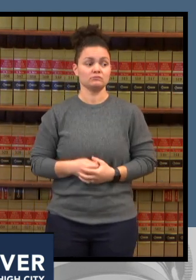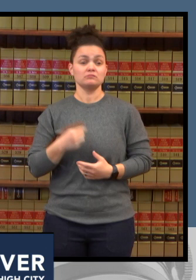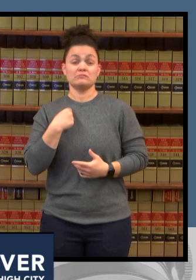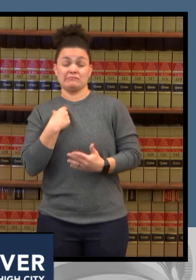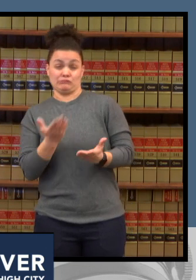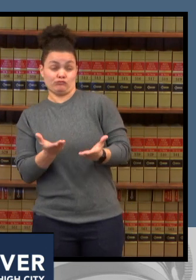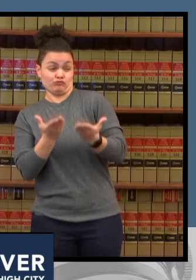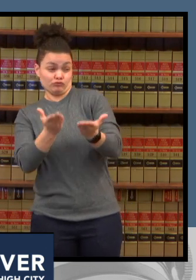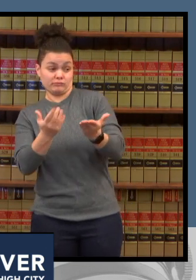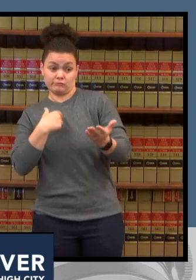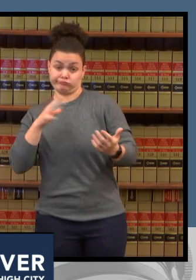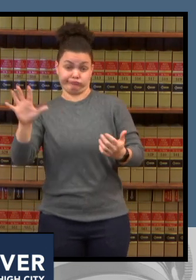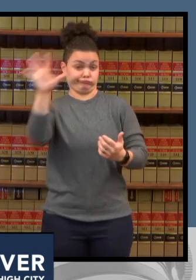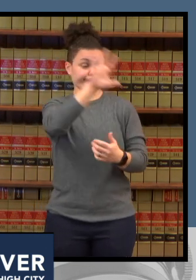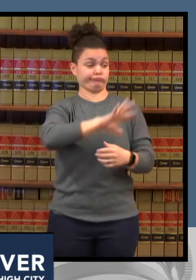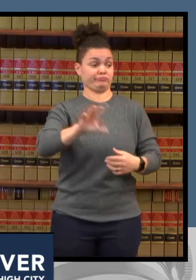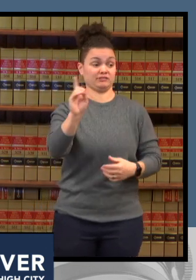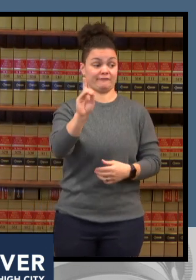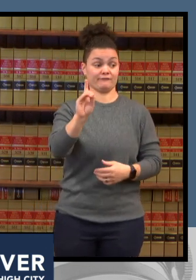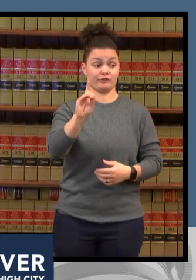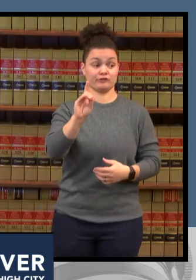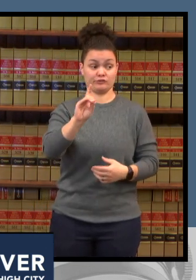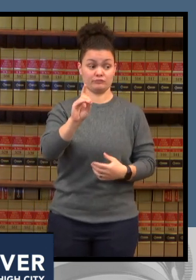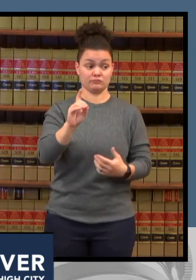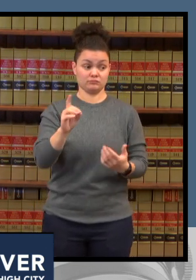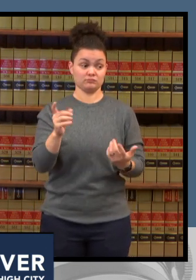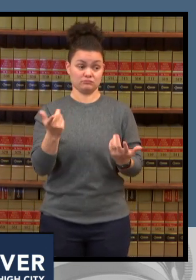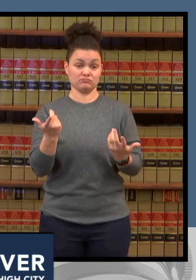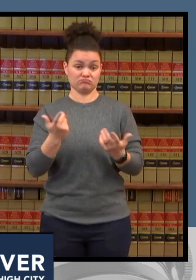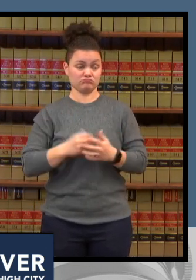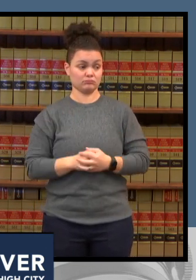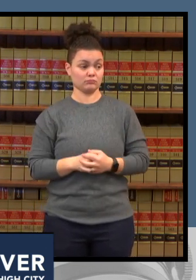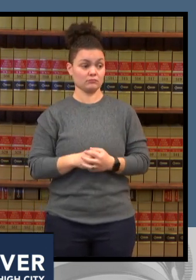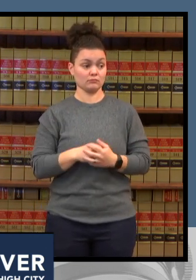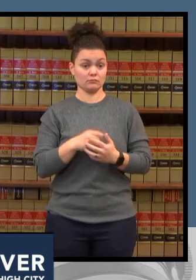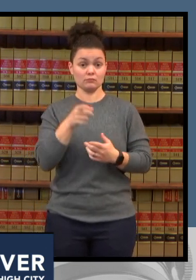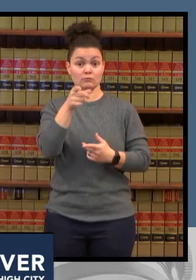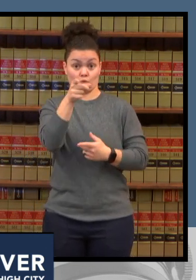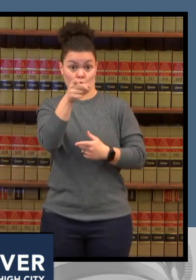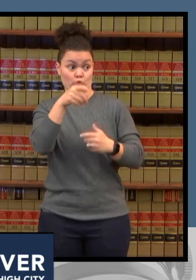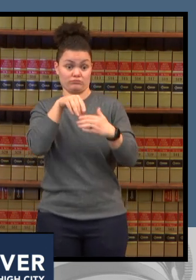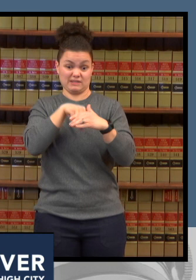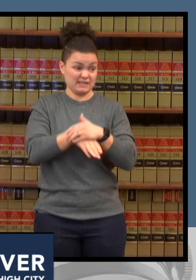please do not give regulated businesses a hard time this is a mandate it's something that they're